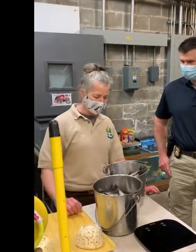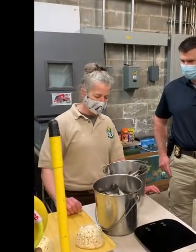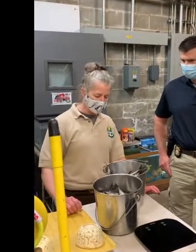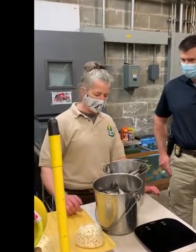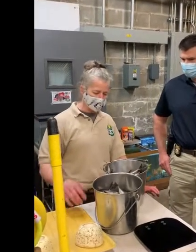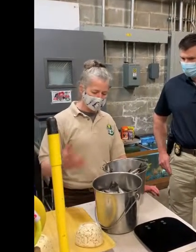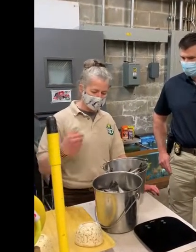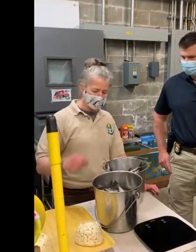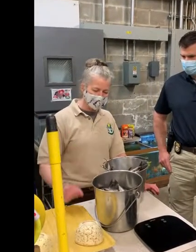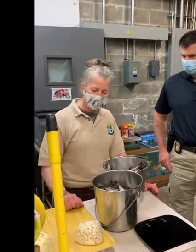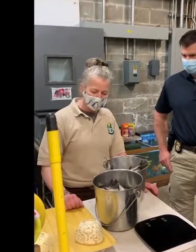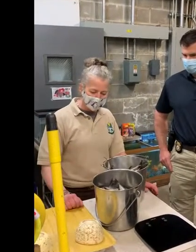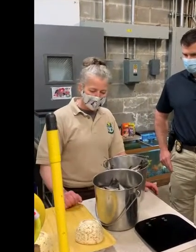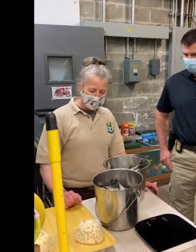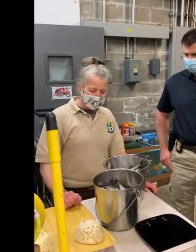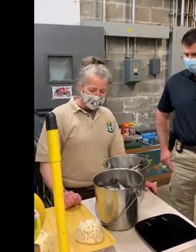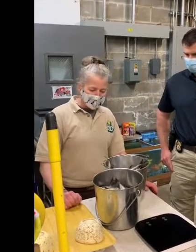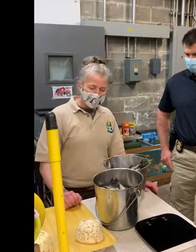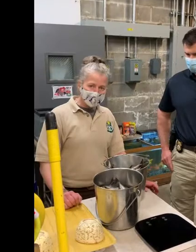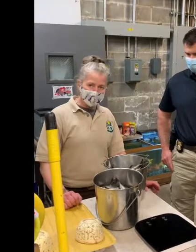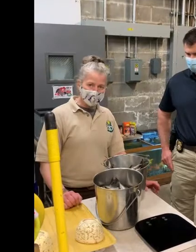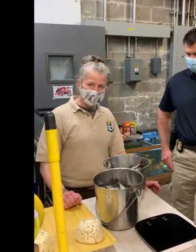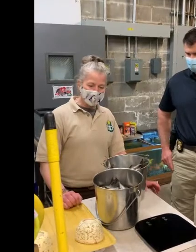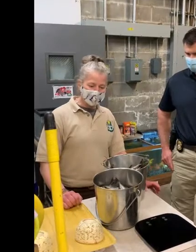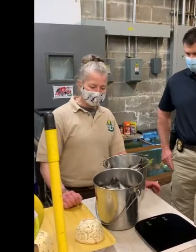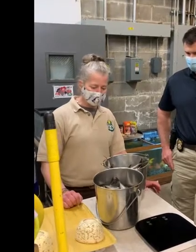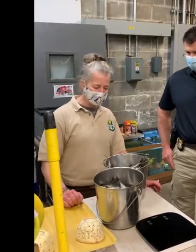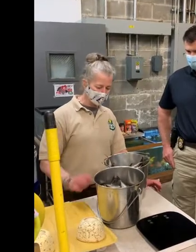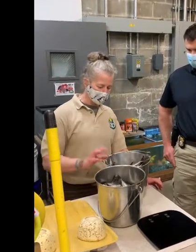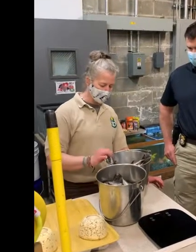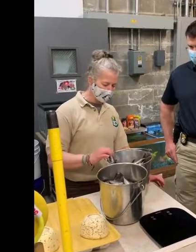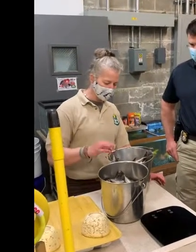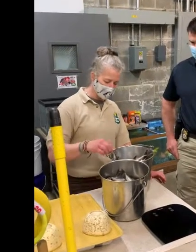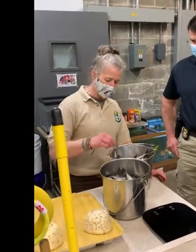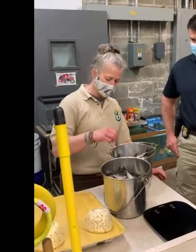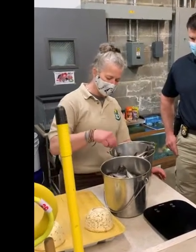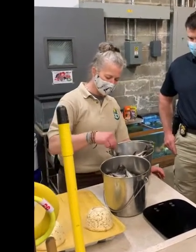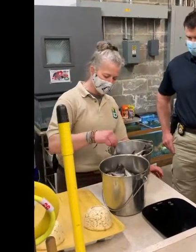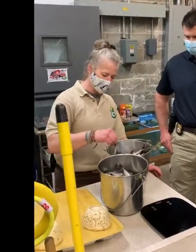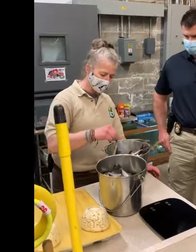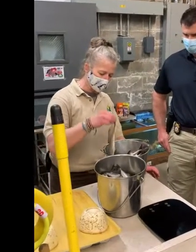and then they go out and catch it and bring it here to us, and it's frozen,